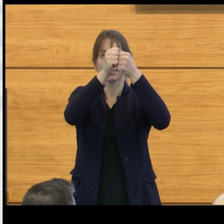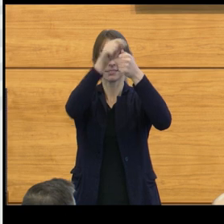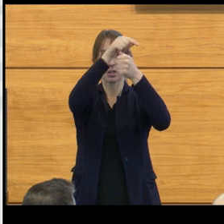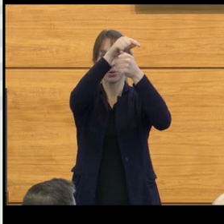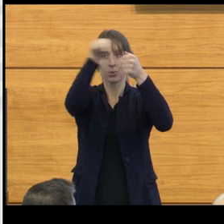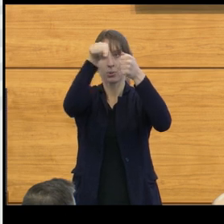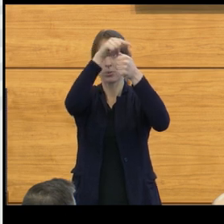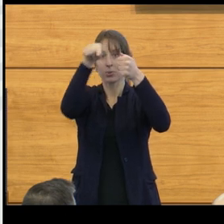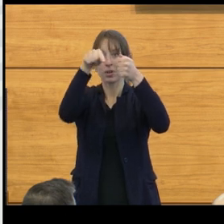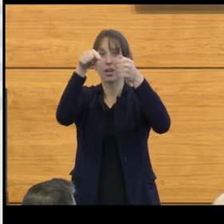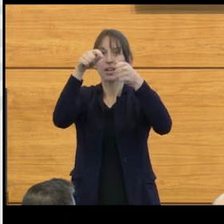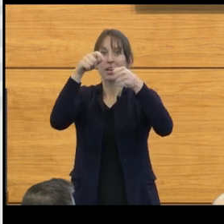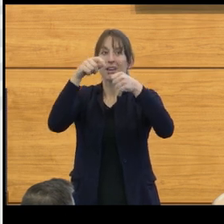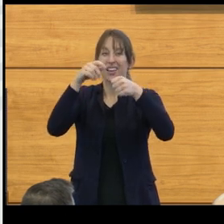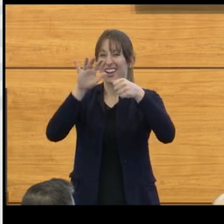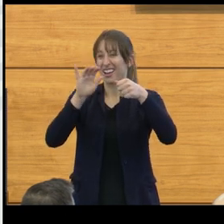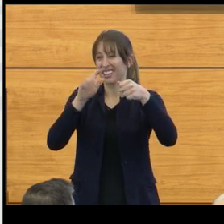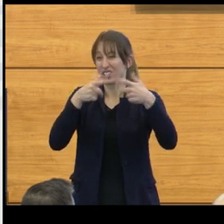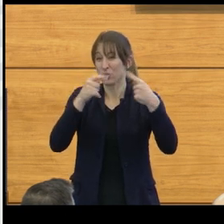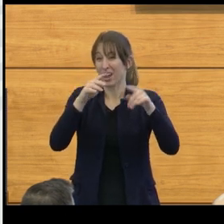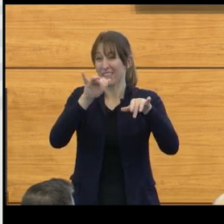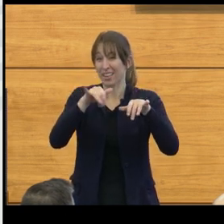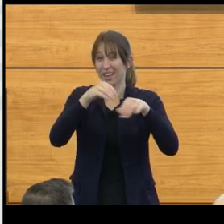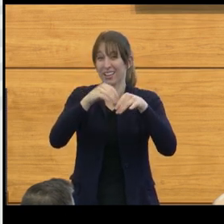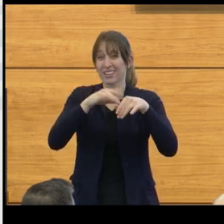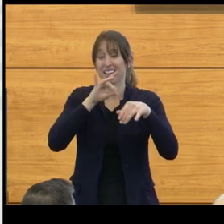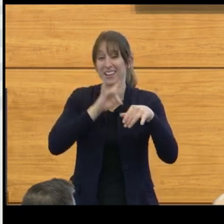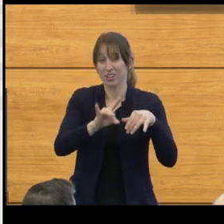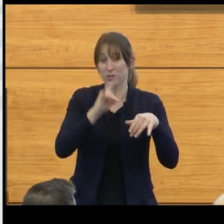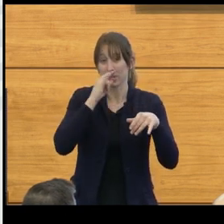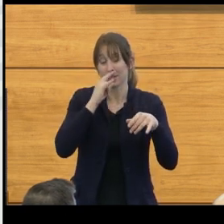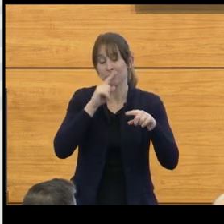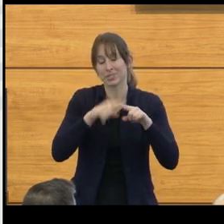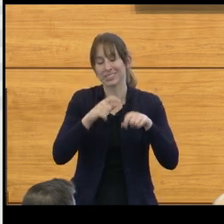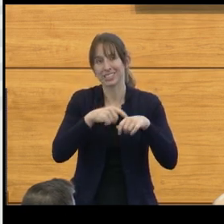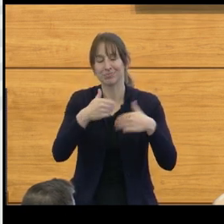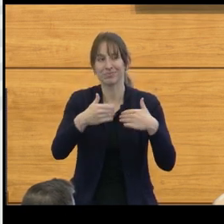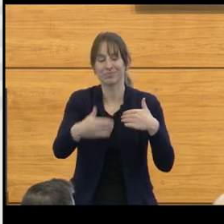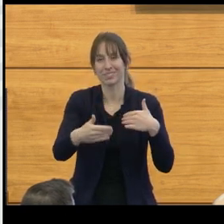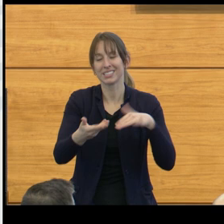And the problem was that sterilizing the tubes, and making the tubes such that it would be able